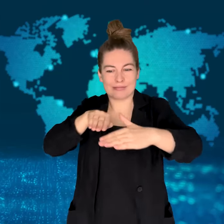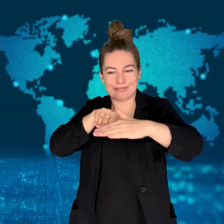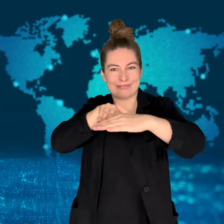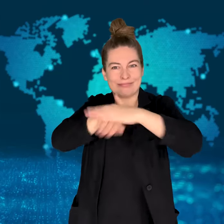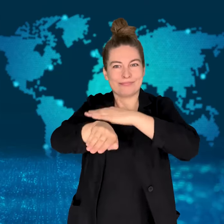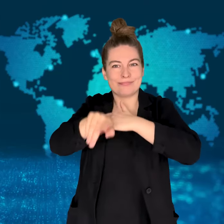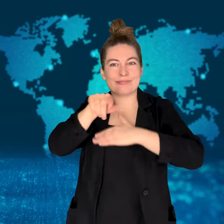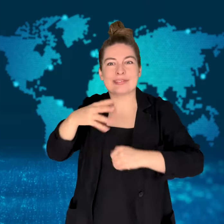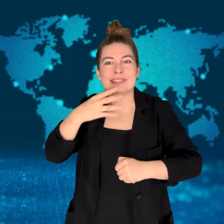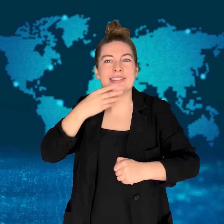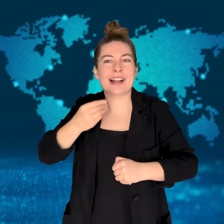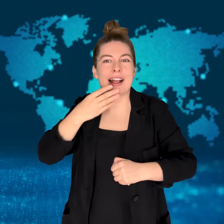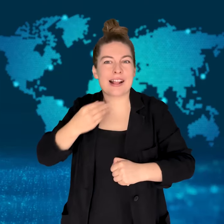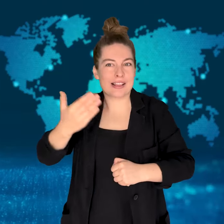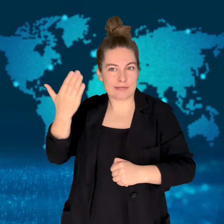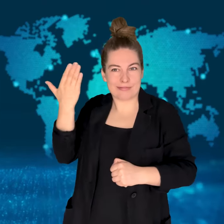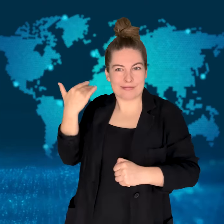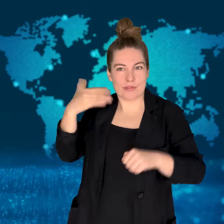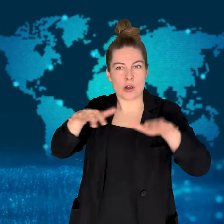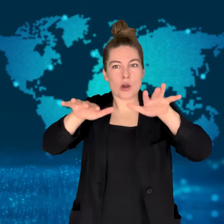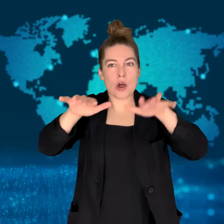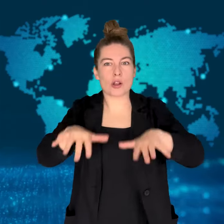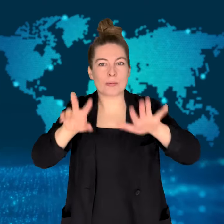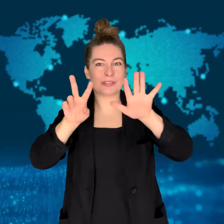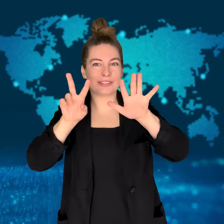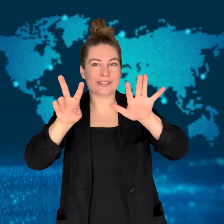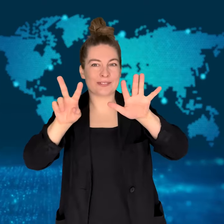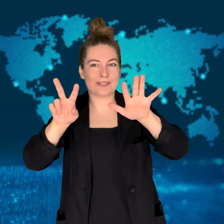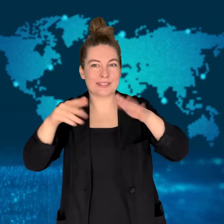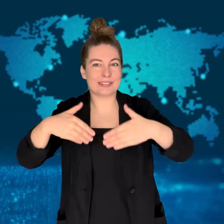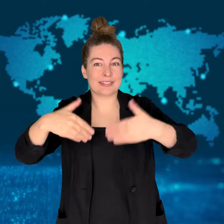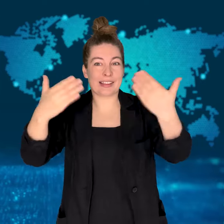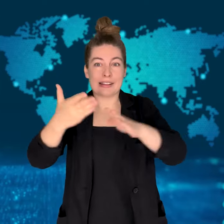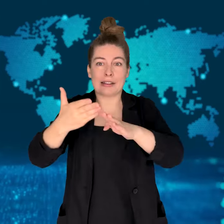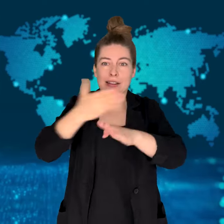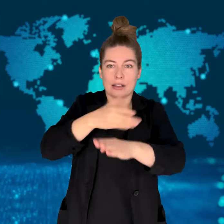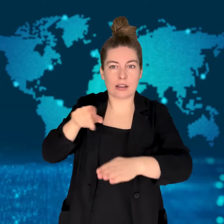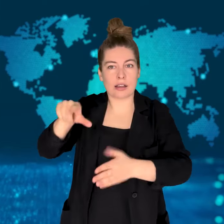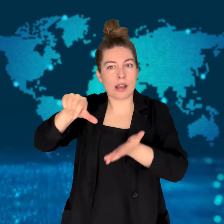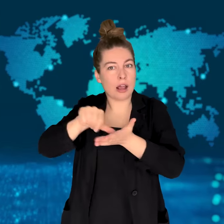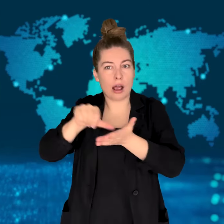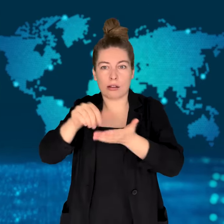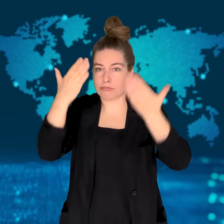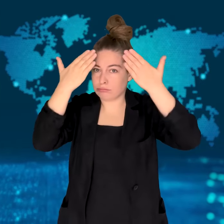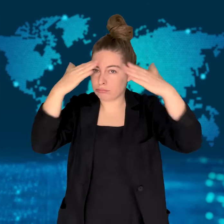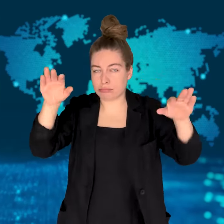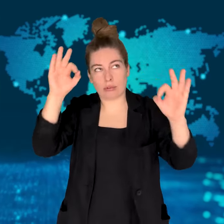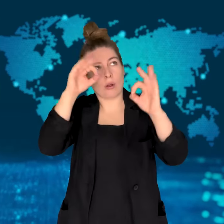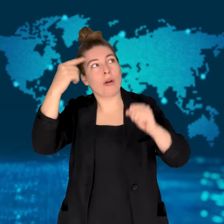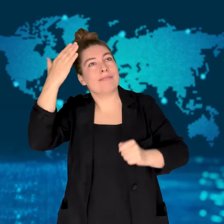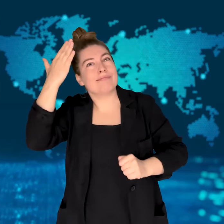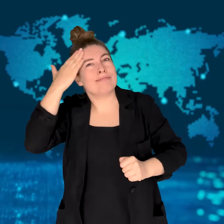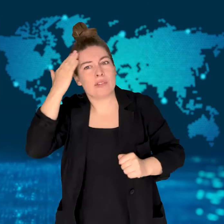the Hamas attack on October 7th before it occurred.